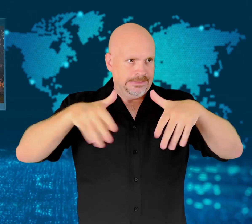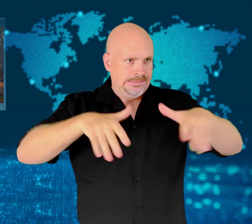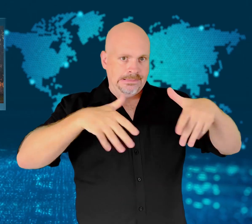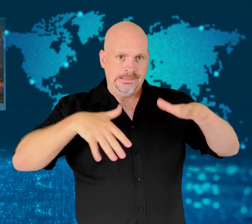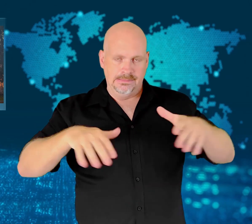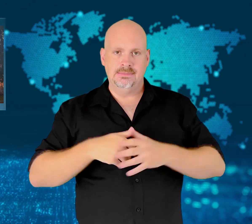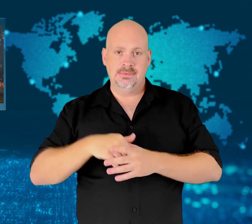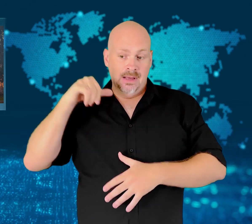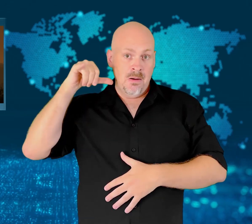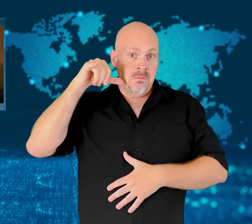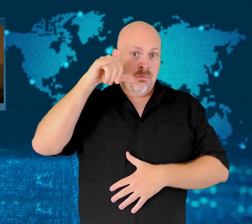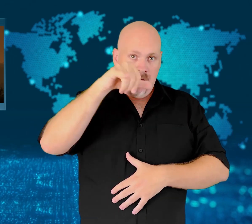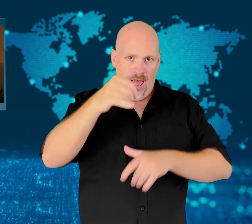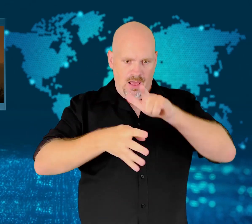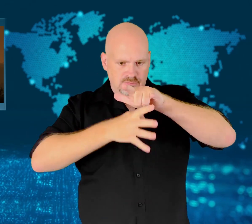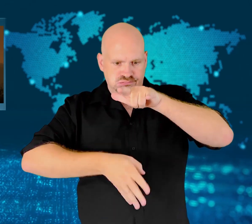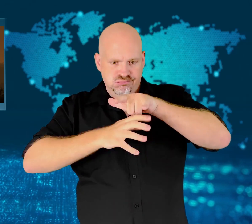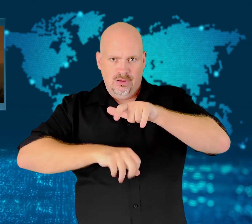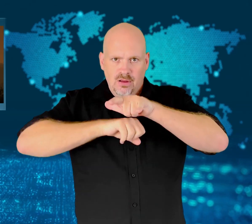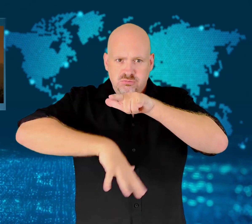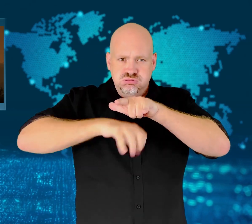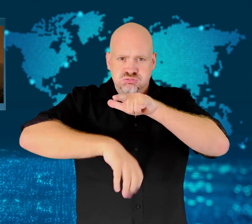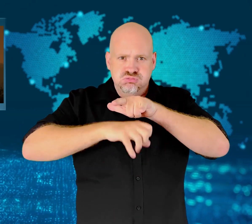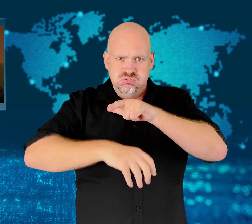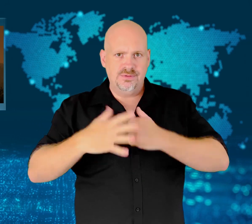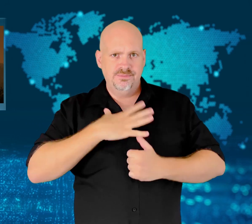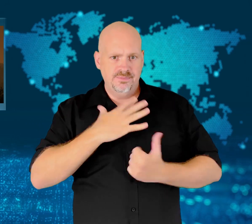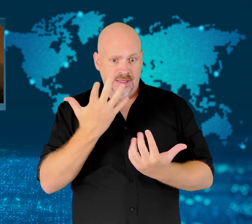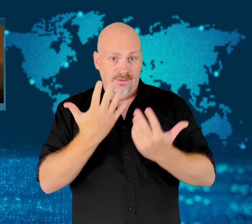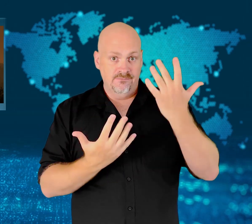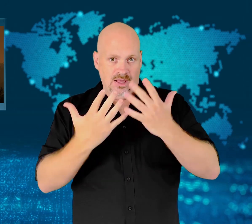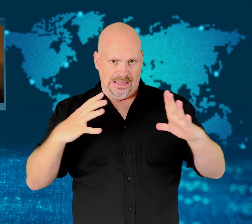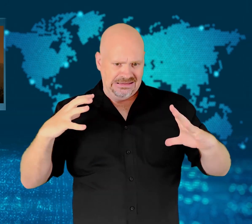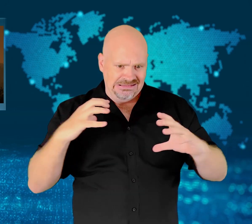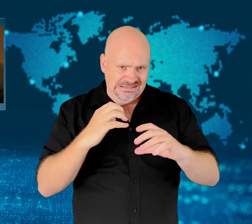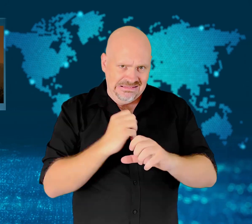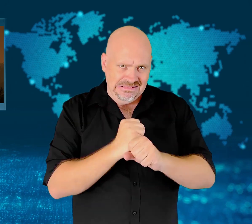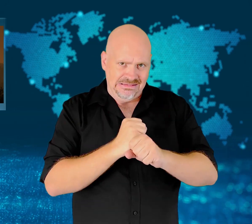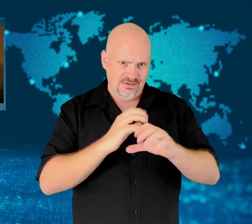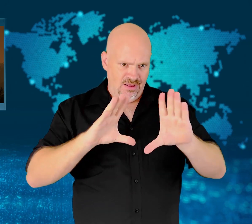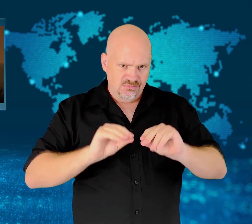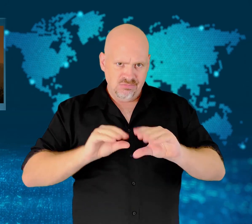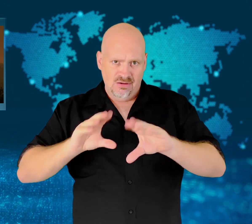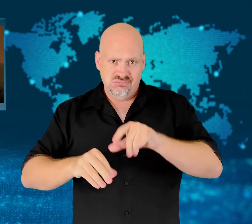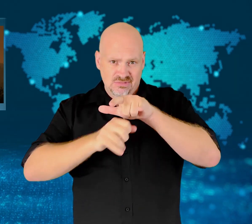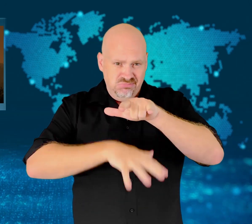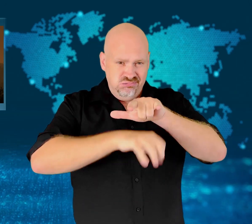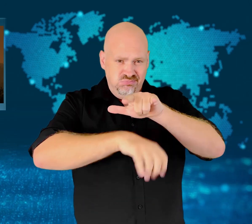Portugal says its fires are contained now,